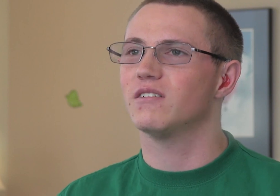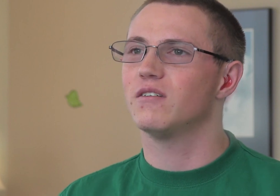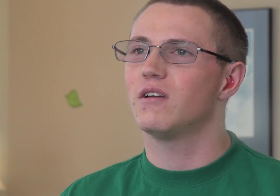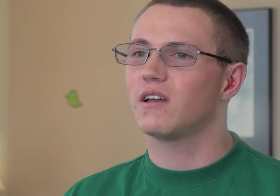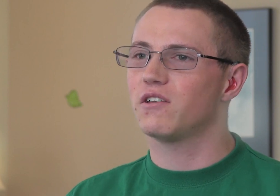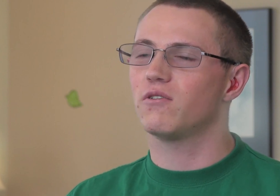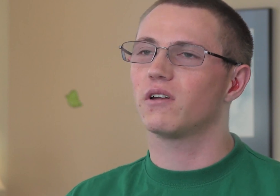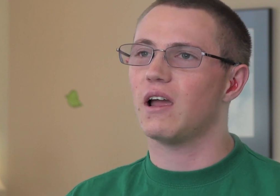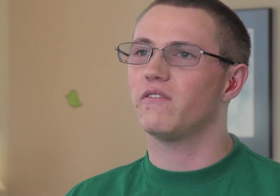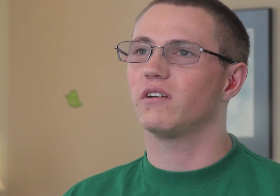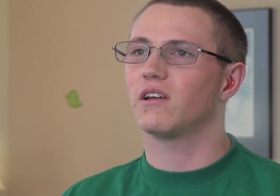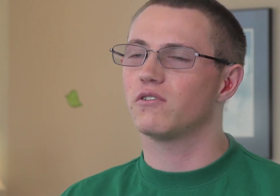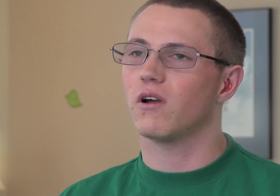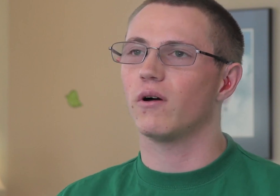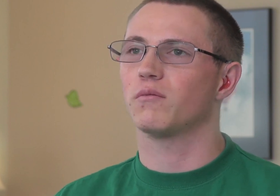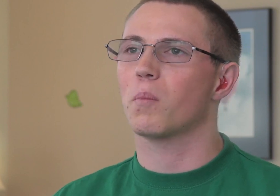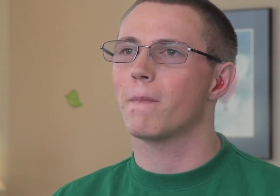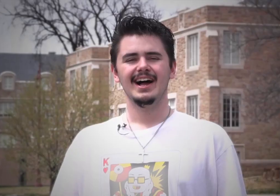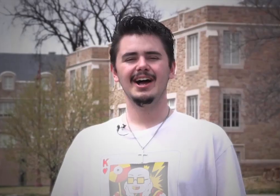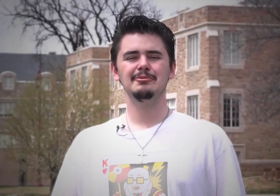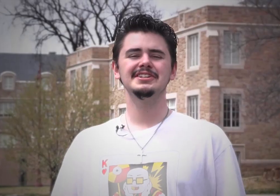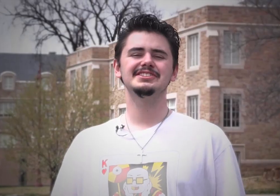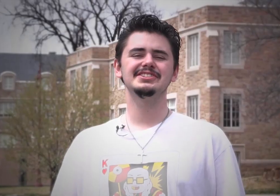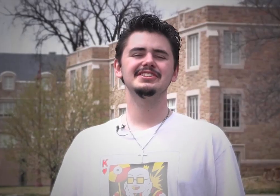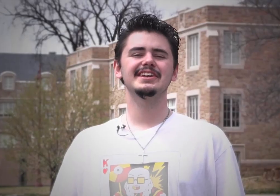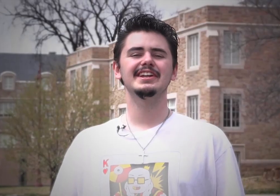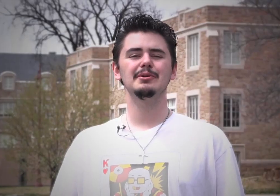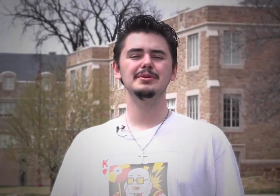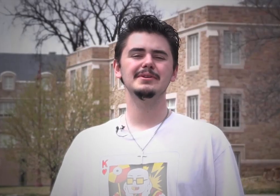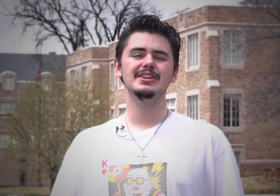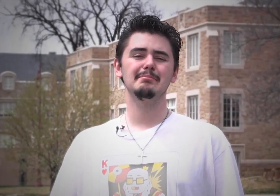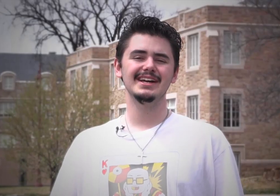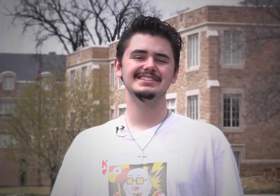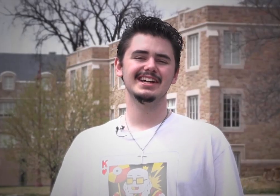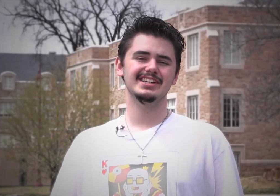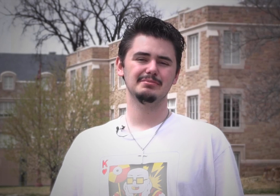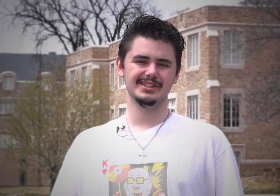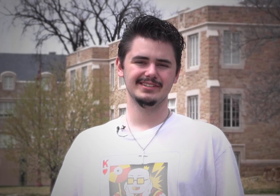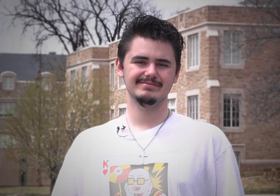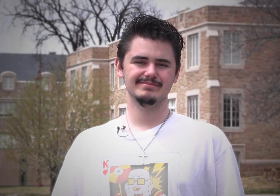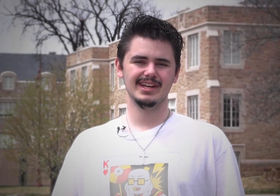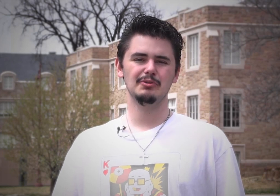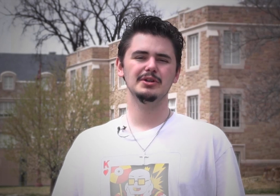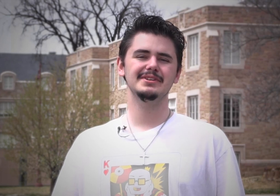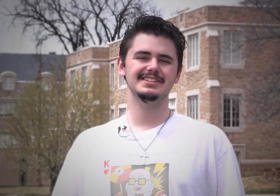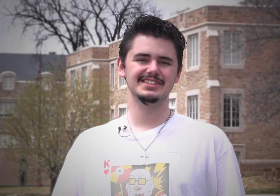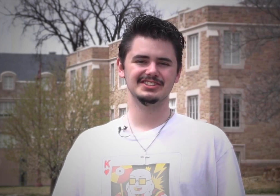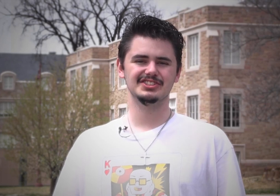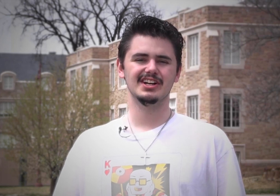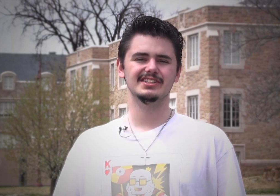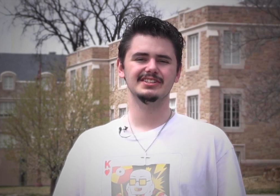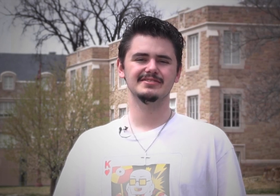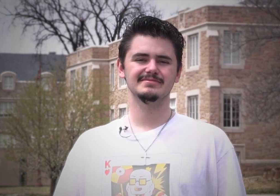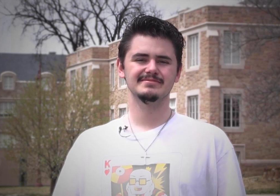to get you in life and get you going. I want a teacher that can help me be the best I can be. I want to be a disc jockey.